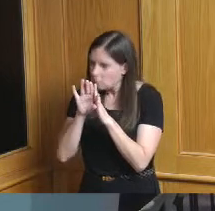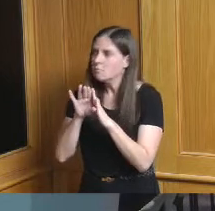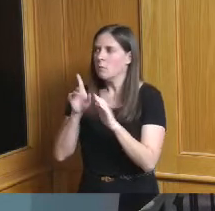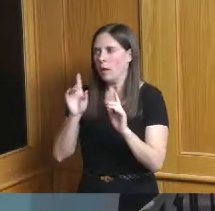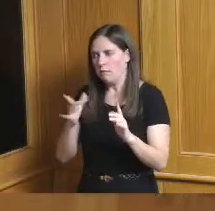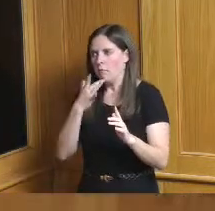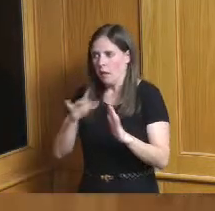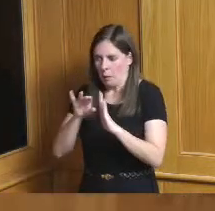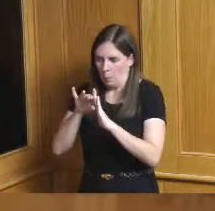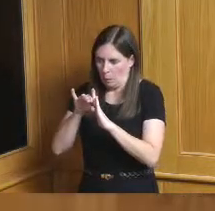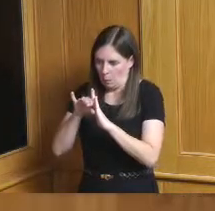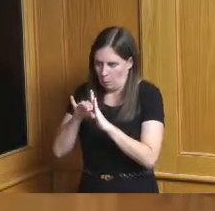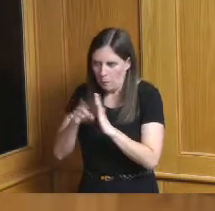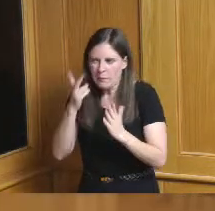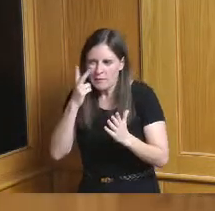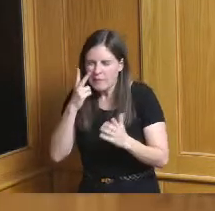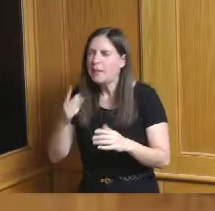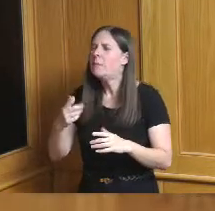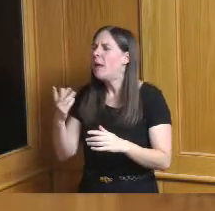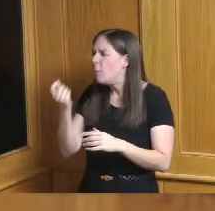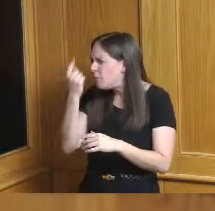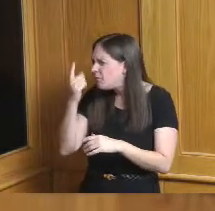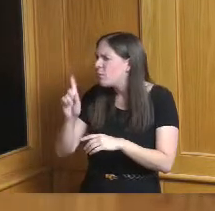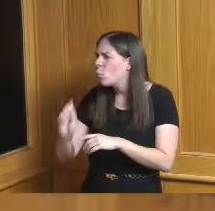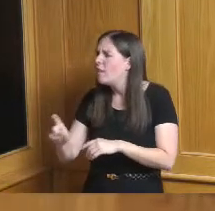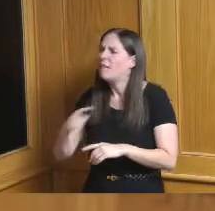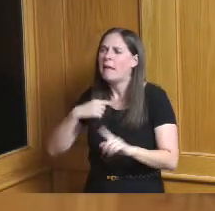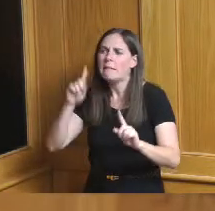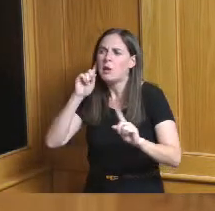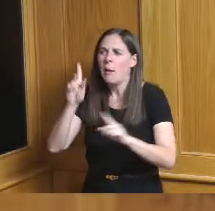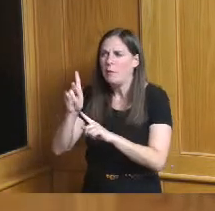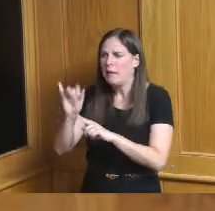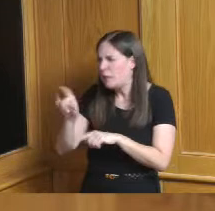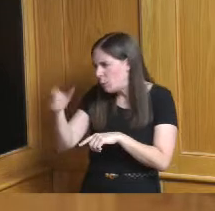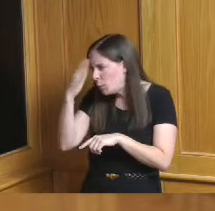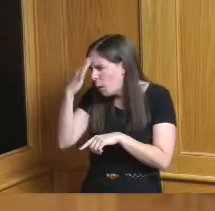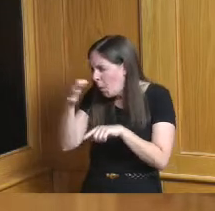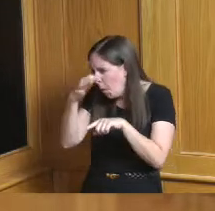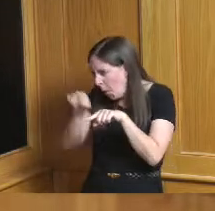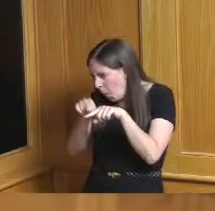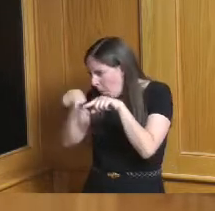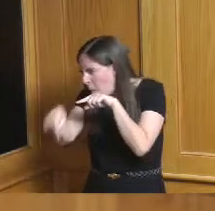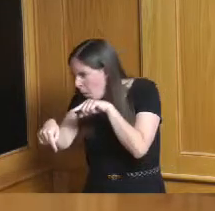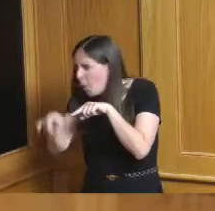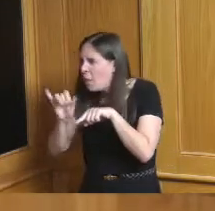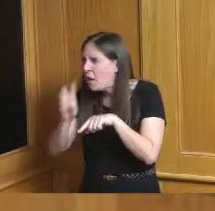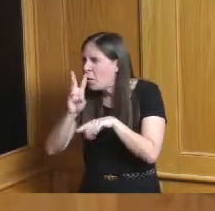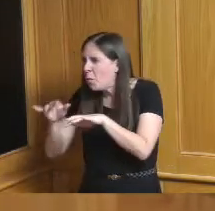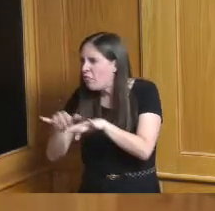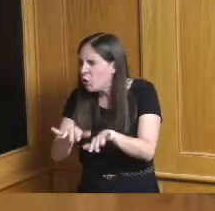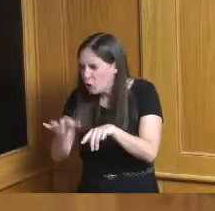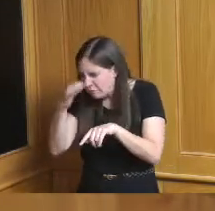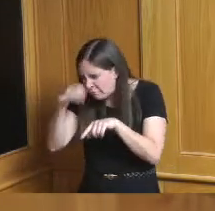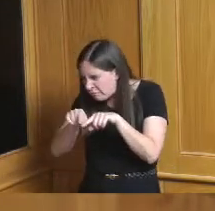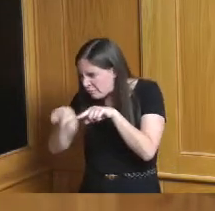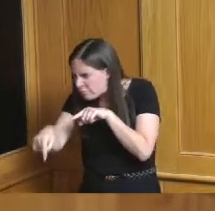I've been hearing a lot about Kentucky which is right across our border is they were kind of